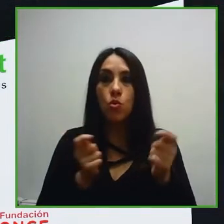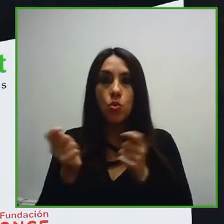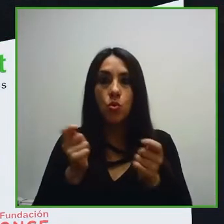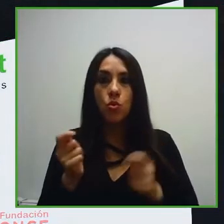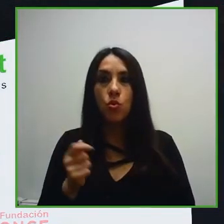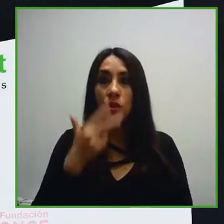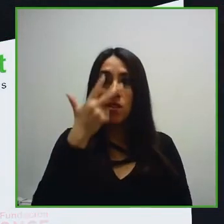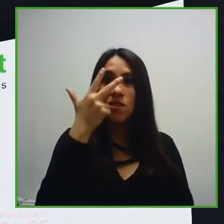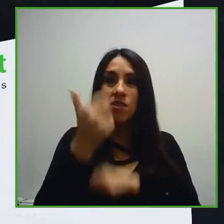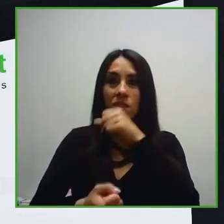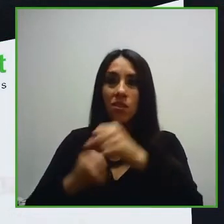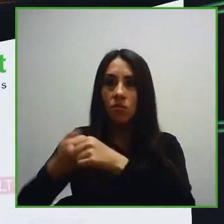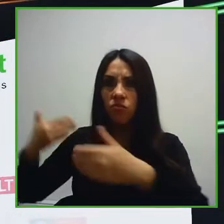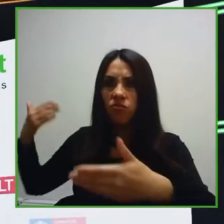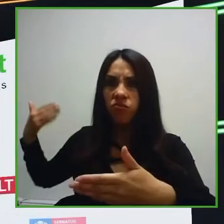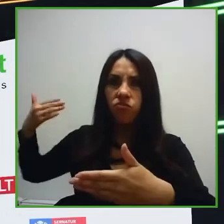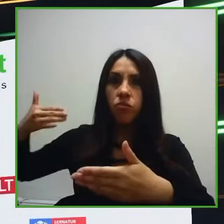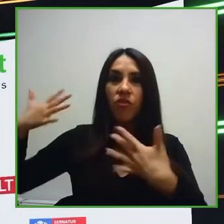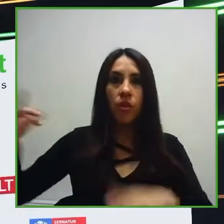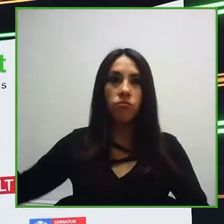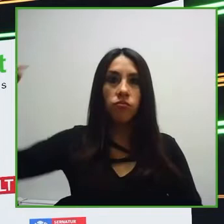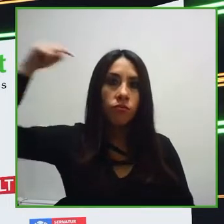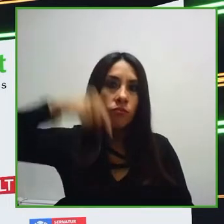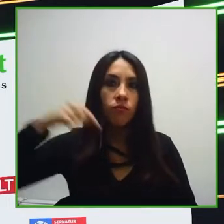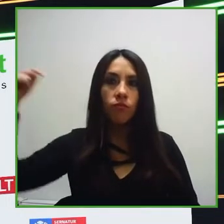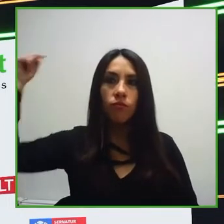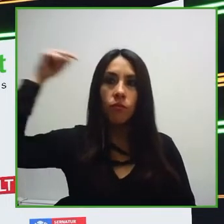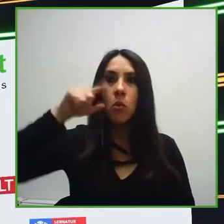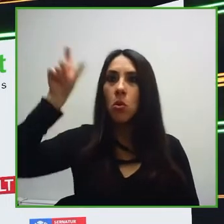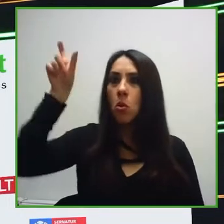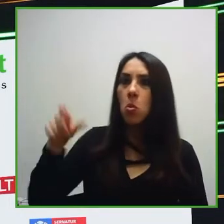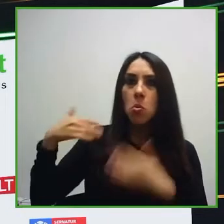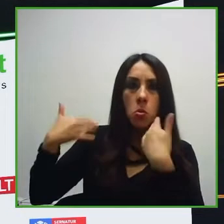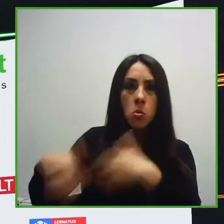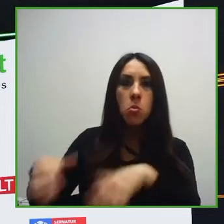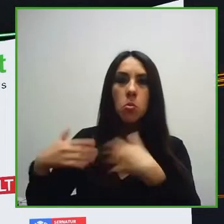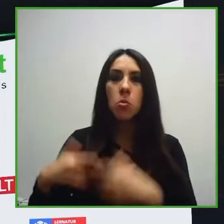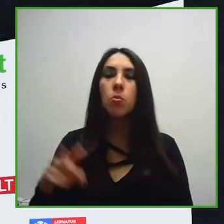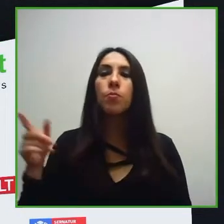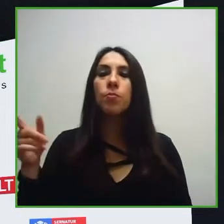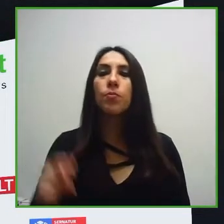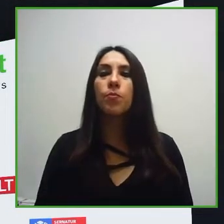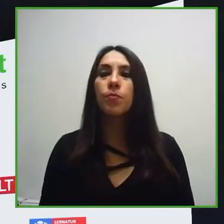because of its great knowledge in this topic it's Ricardo García Bahamonde who is the leader of